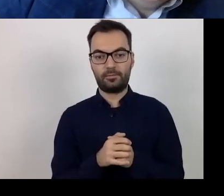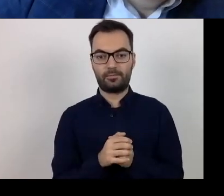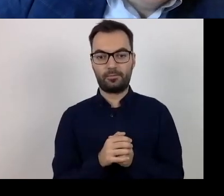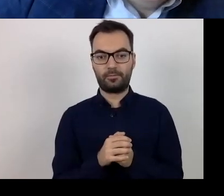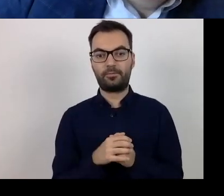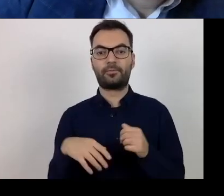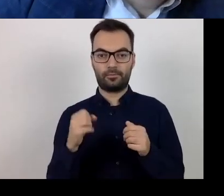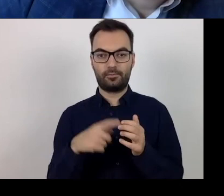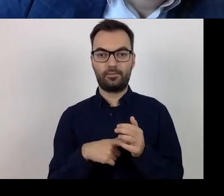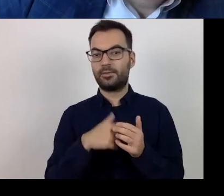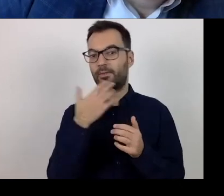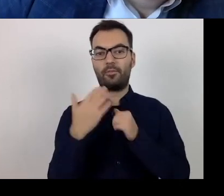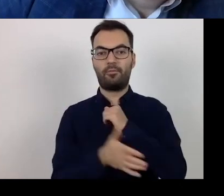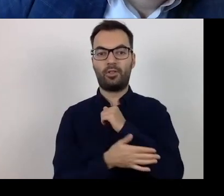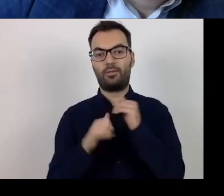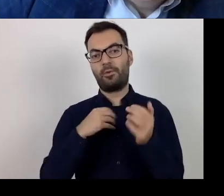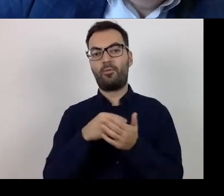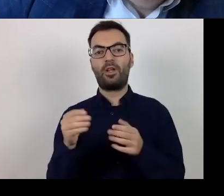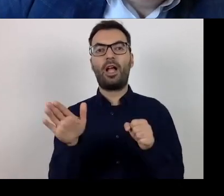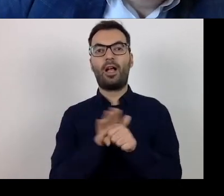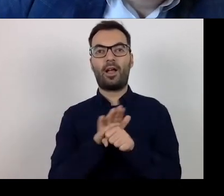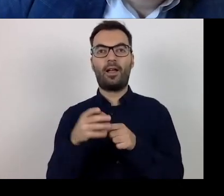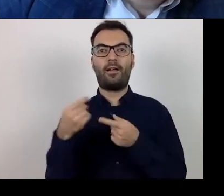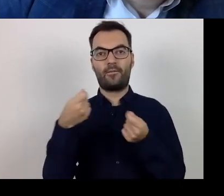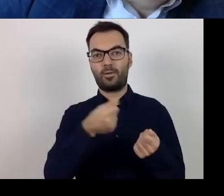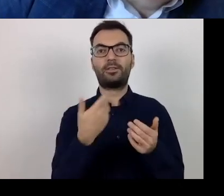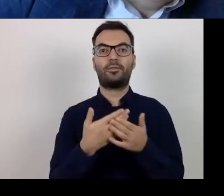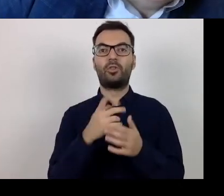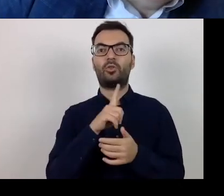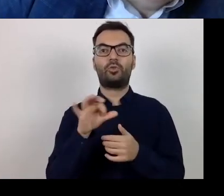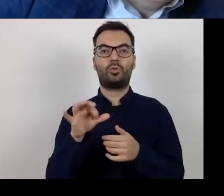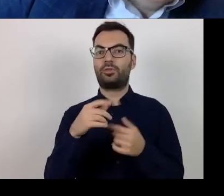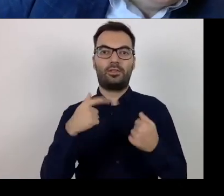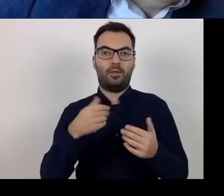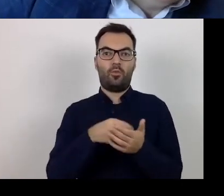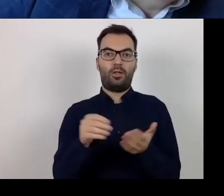then there is no basis for paying the refund, because the expenditure was in fact not incurred,